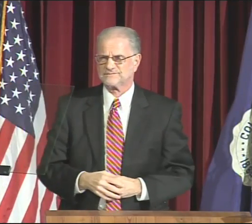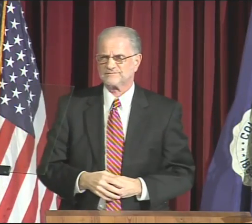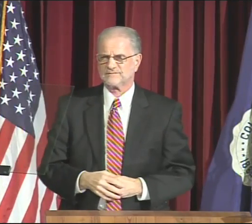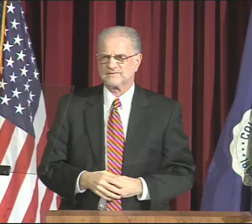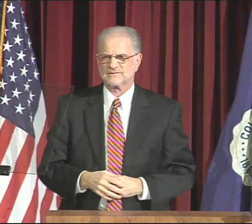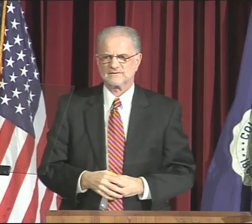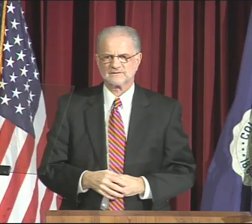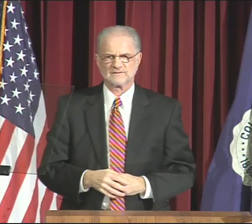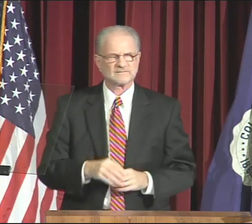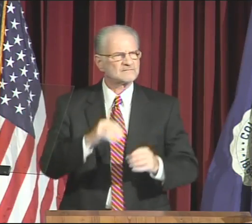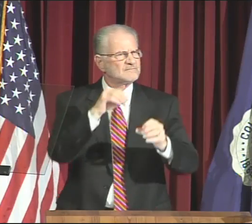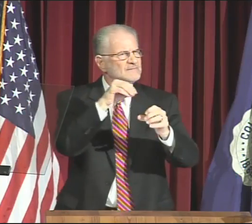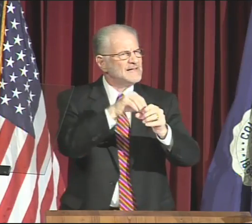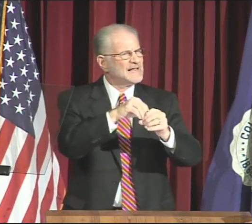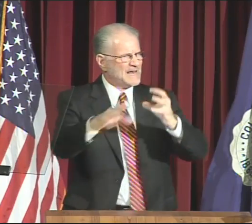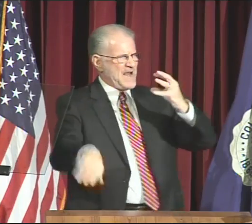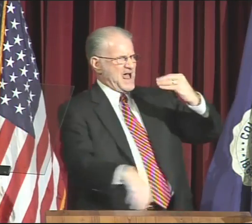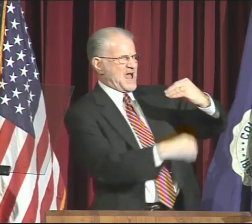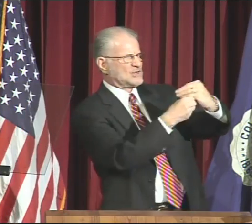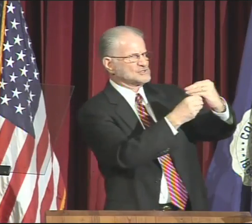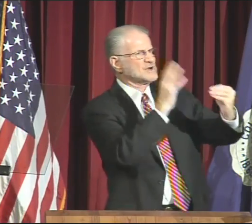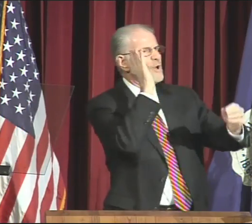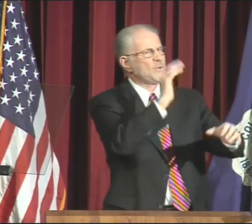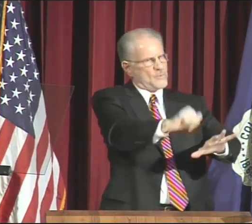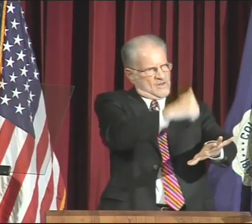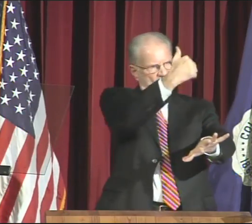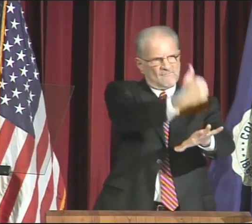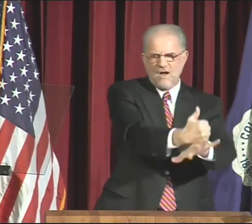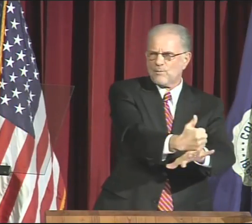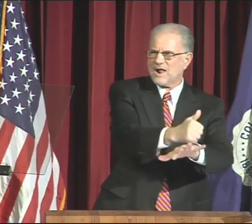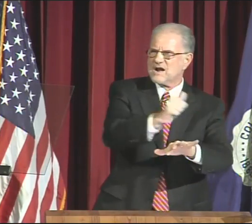to a successful University.